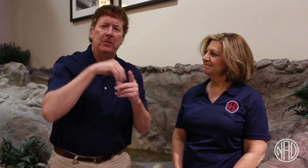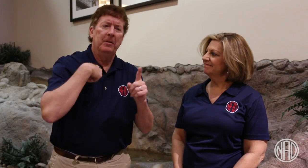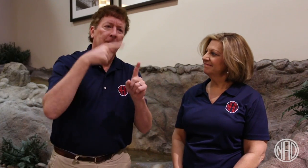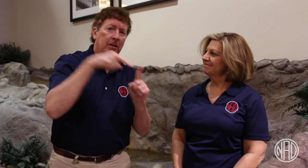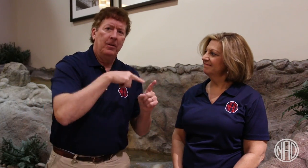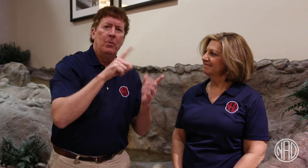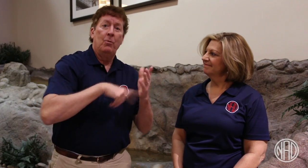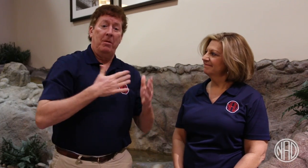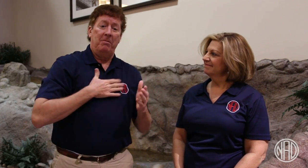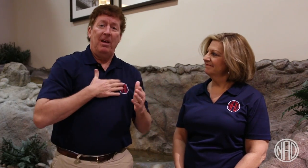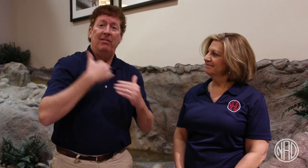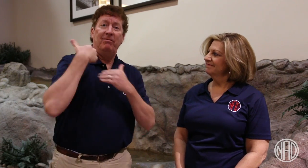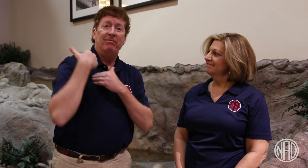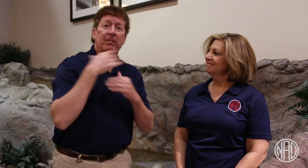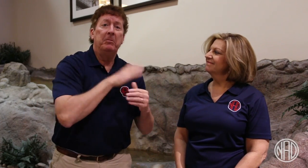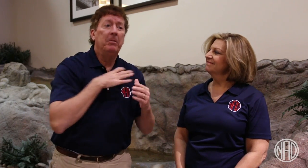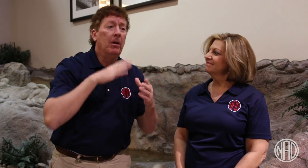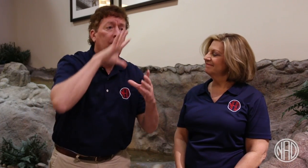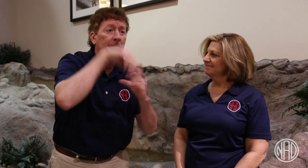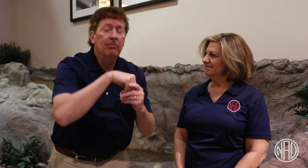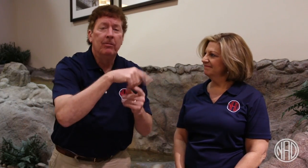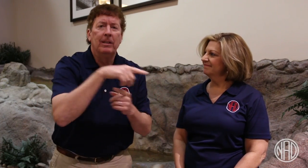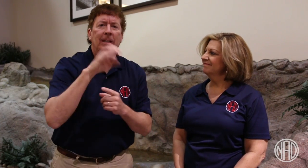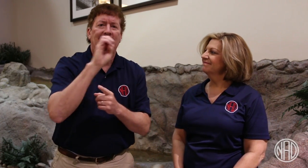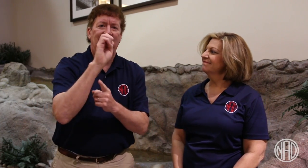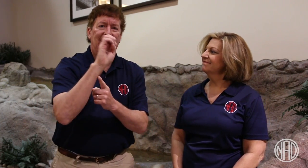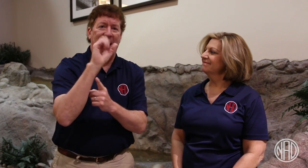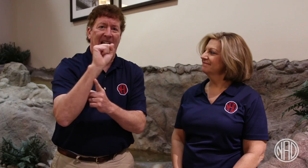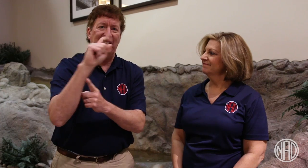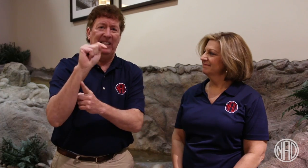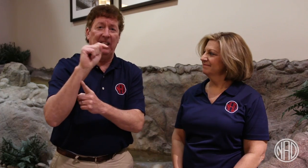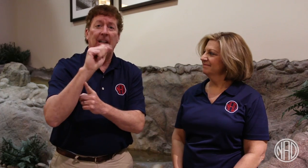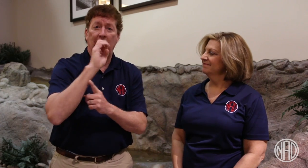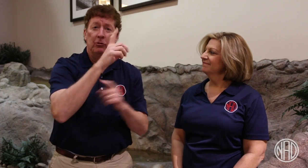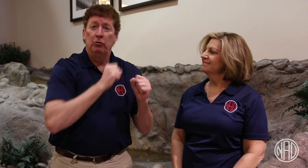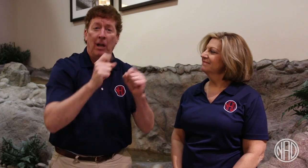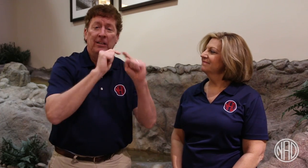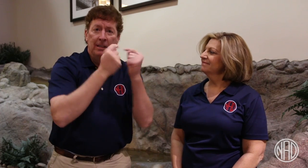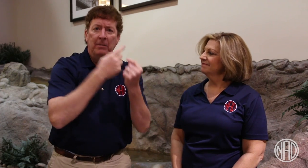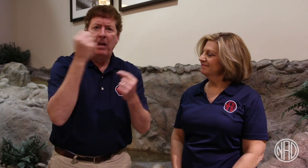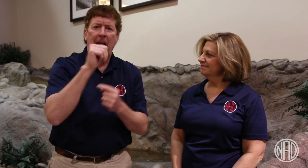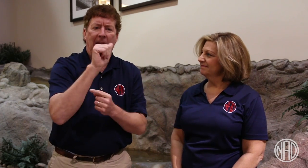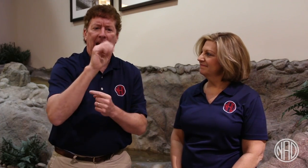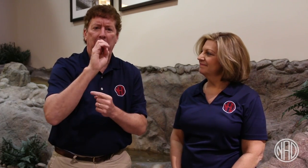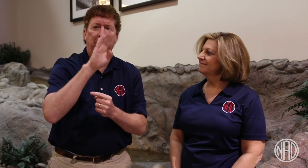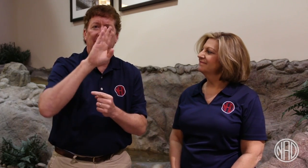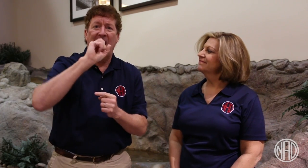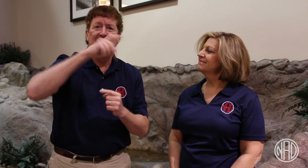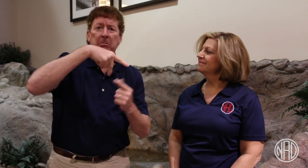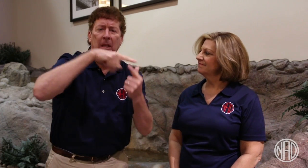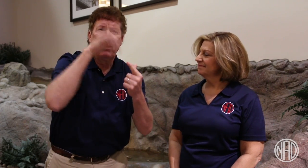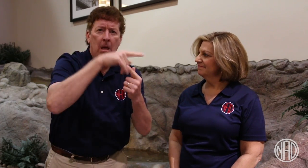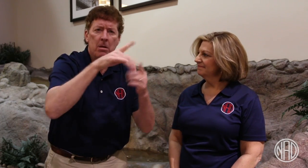Also, I'm a committee member for the Education Strategy Team (EST) and AEBSP.